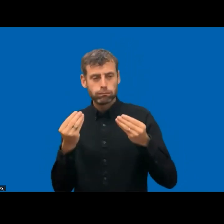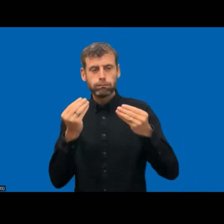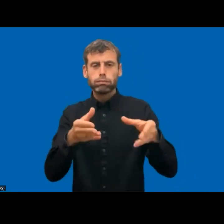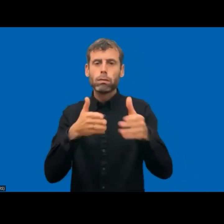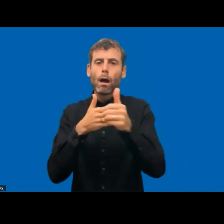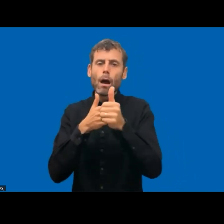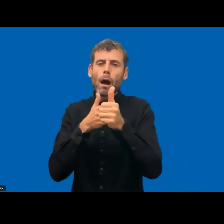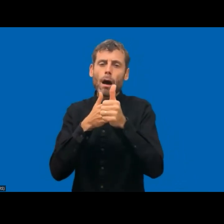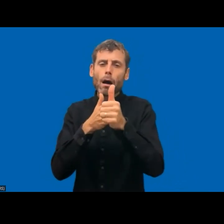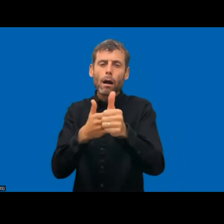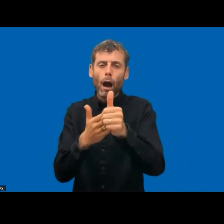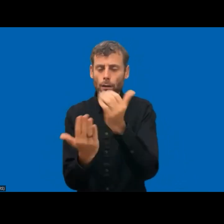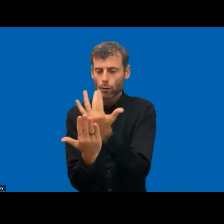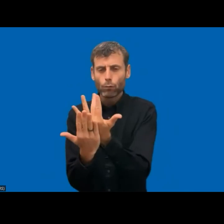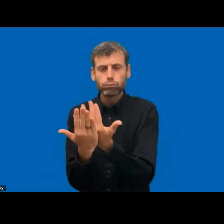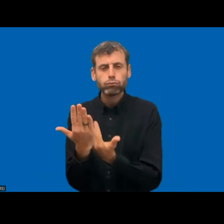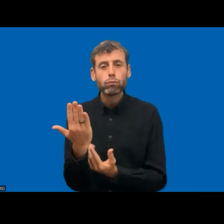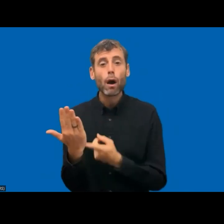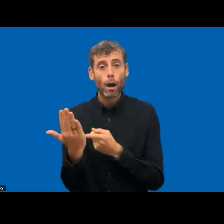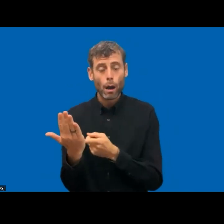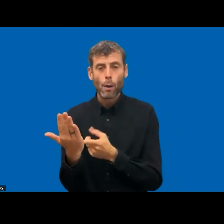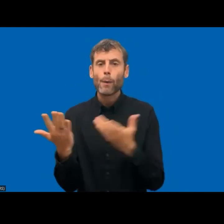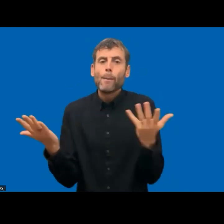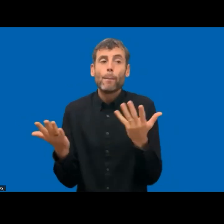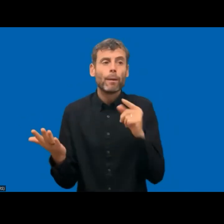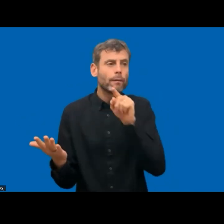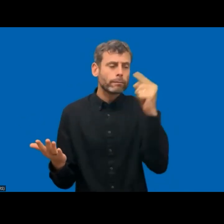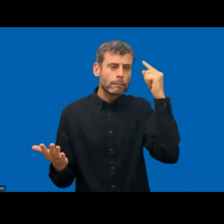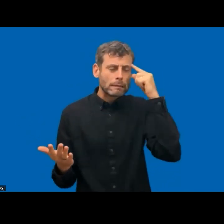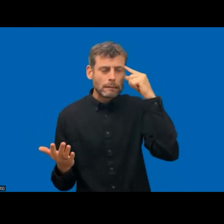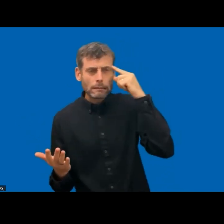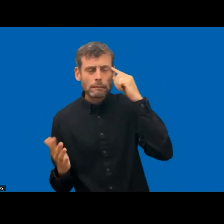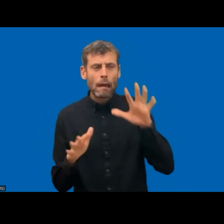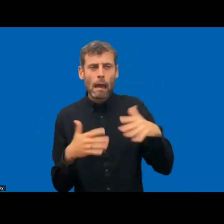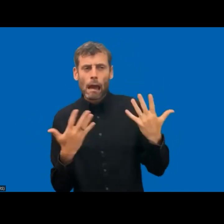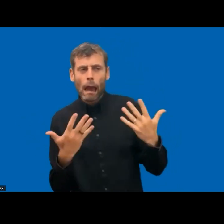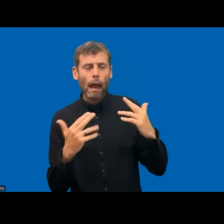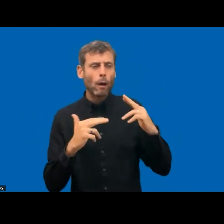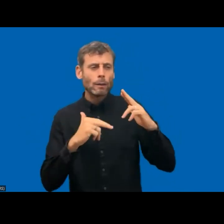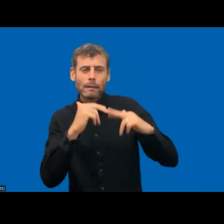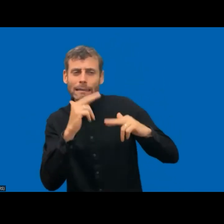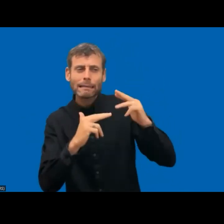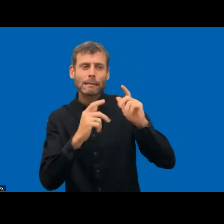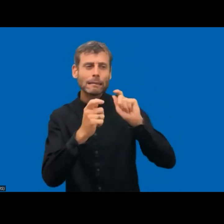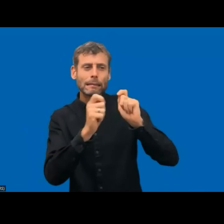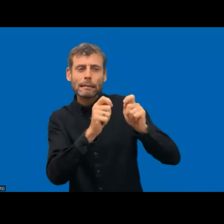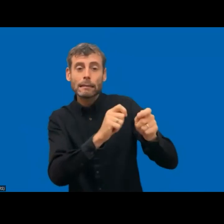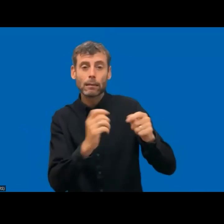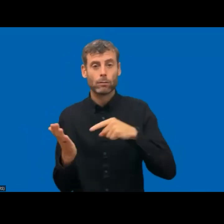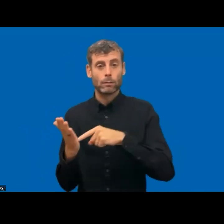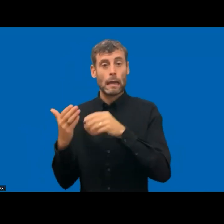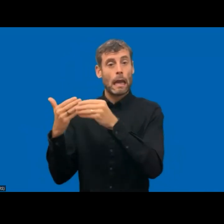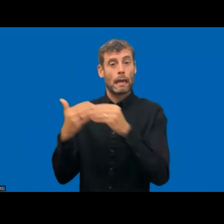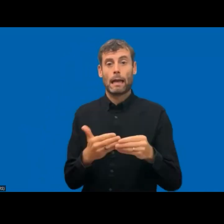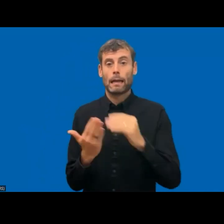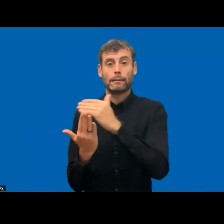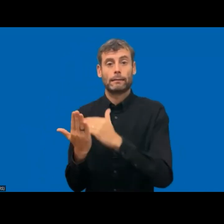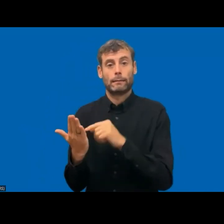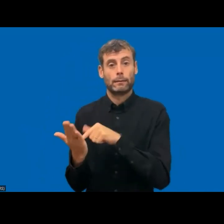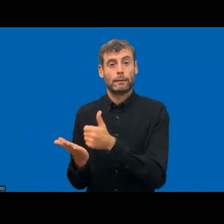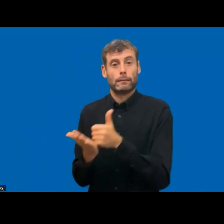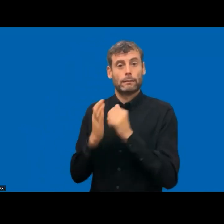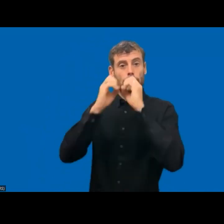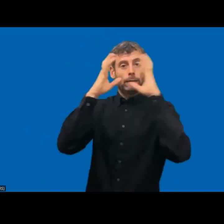to use this solution, but still, of course, they will have to test it in advance as Alejandro